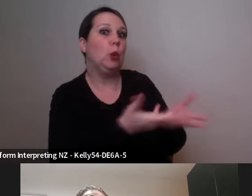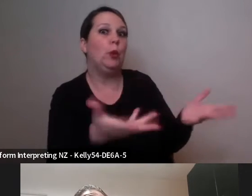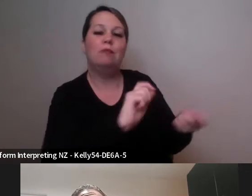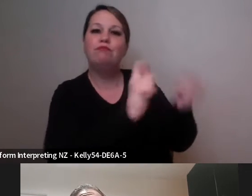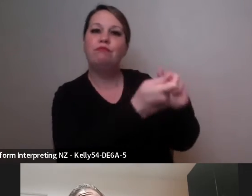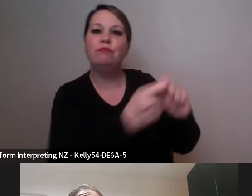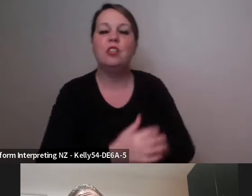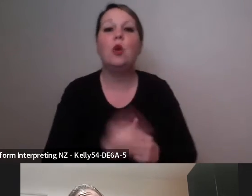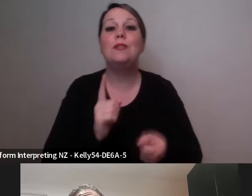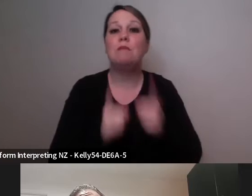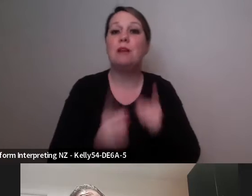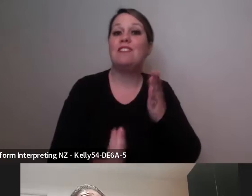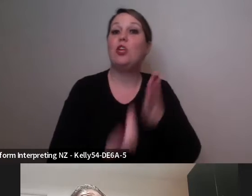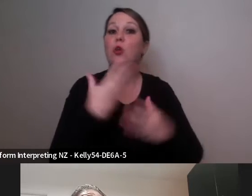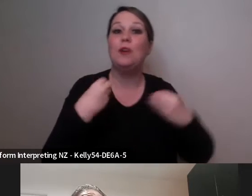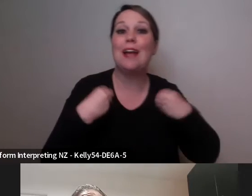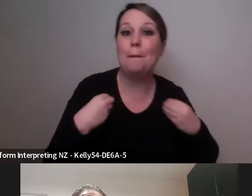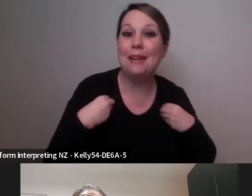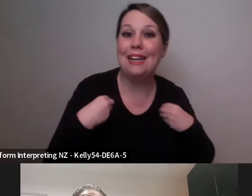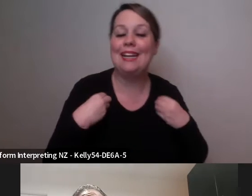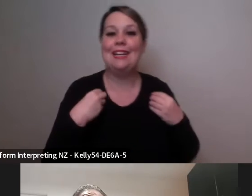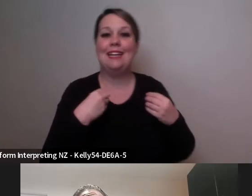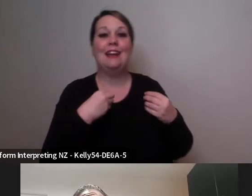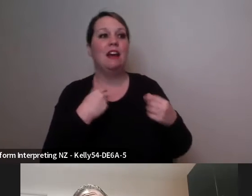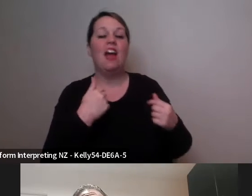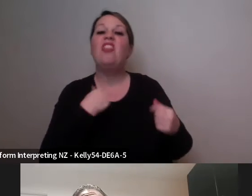working together sometimes they have but I haven't had that opportunity to work with them so it's